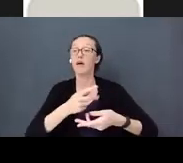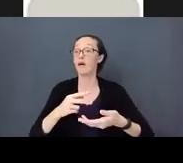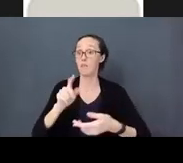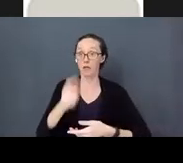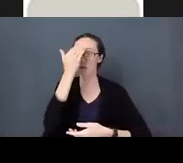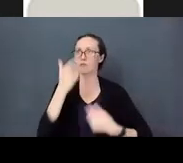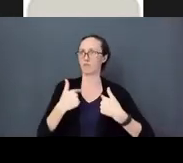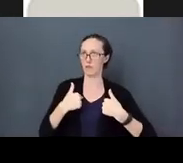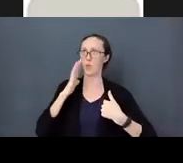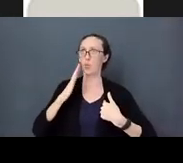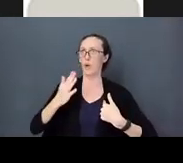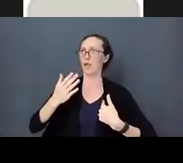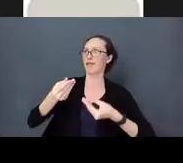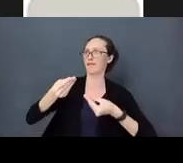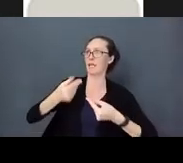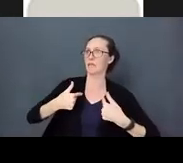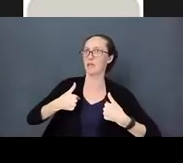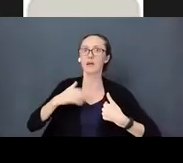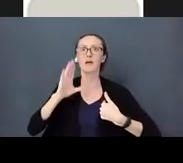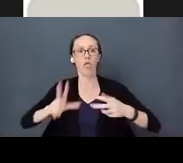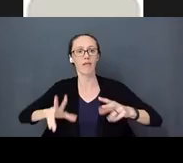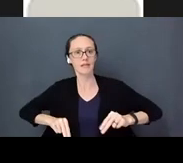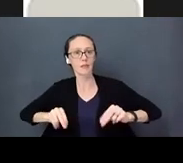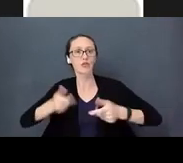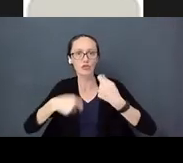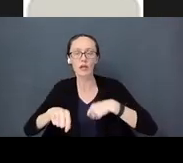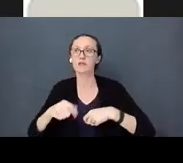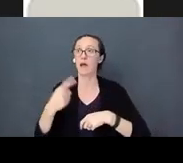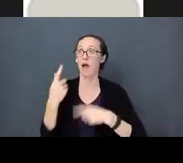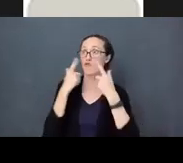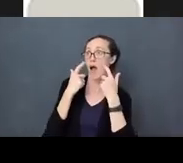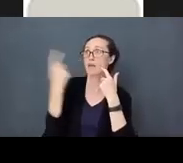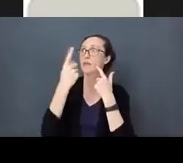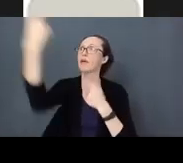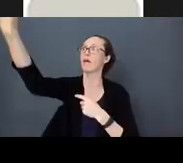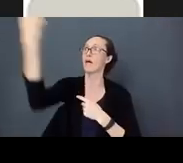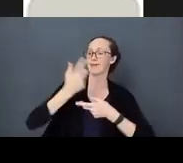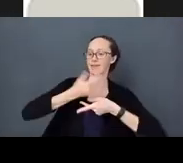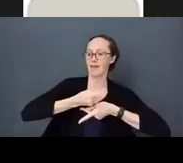will be changed; when they cry someone will come and take care of them; that their communication,